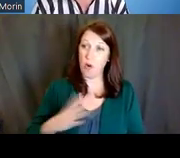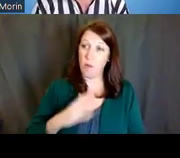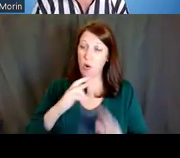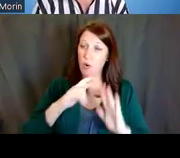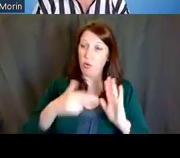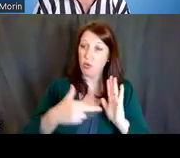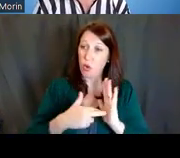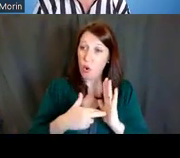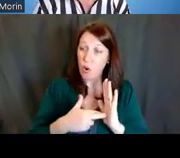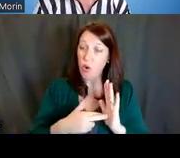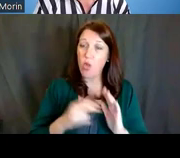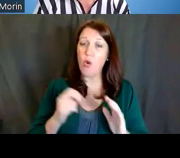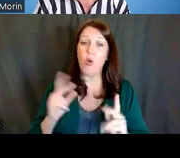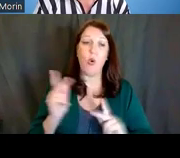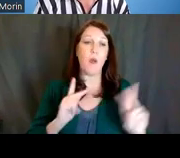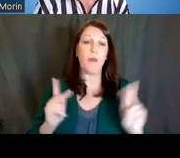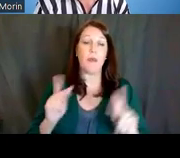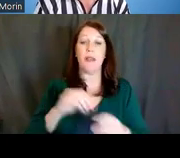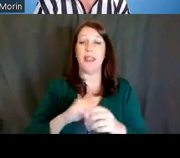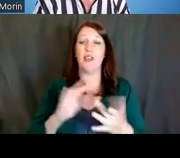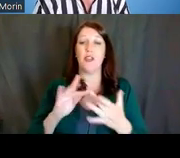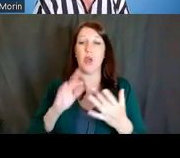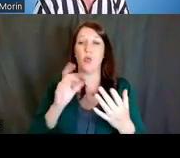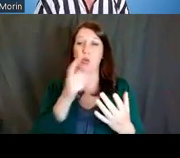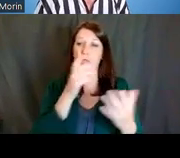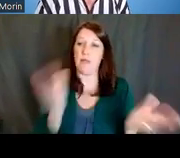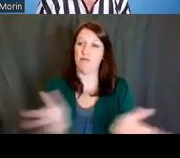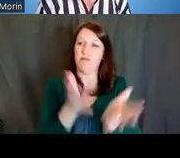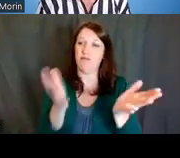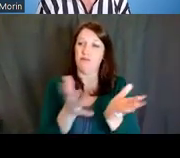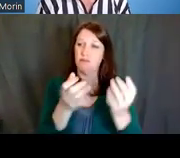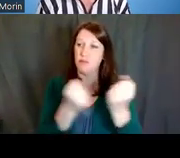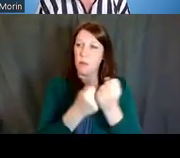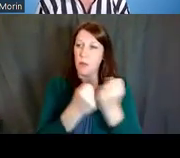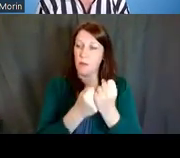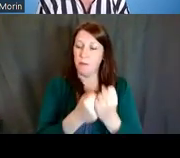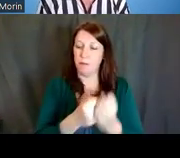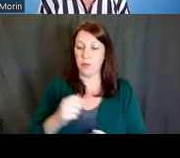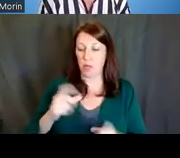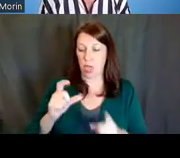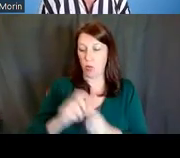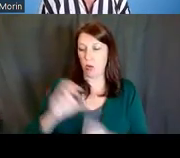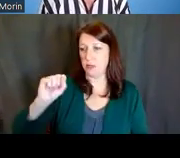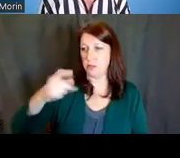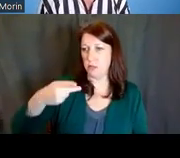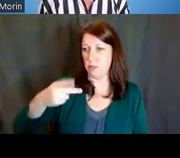or people in your network who can promote you? So the term "sponsor" has multiple meanings.